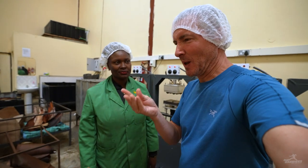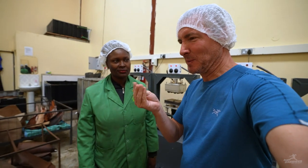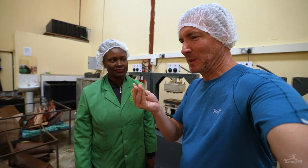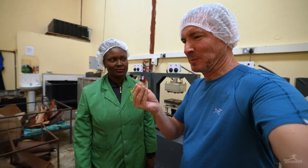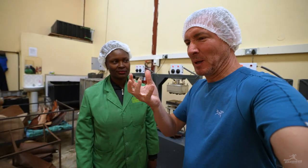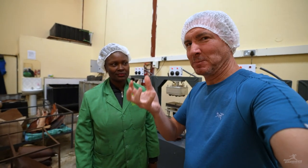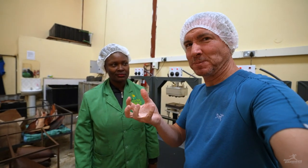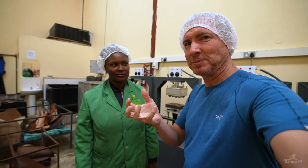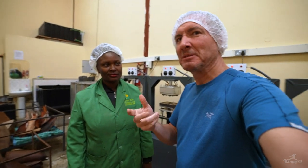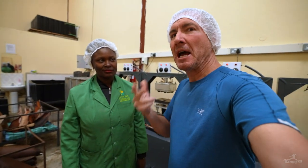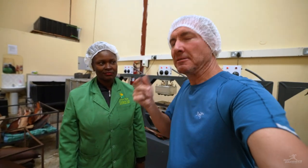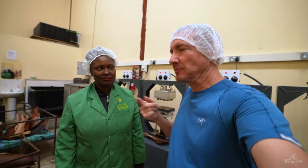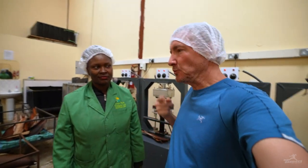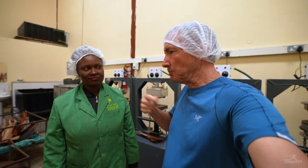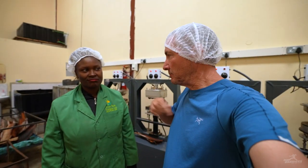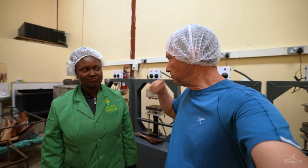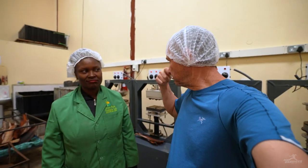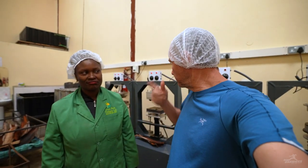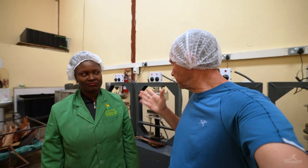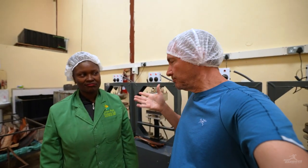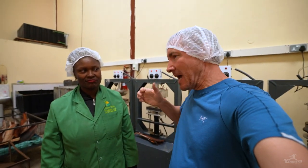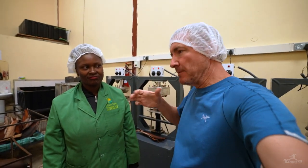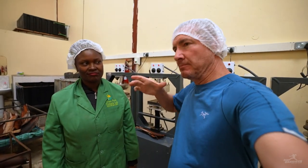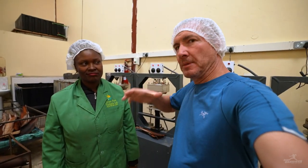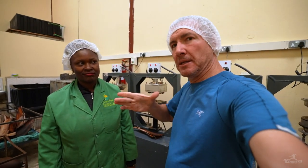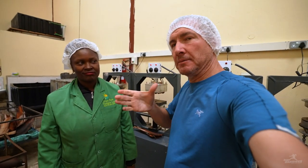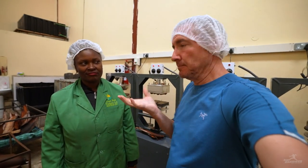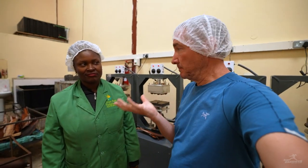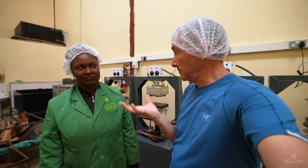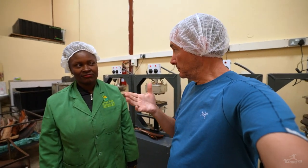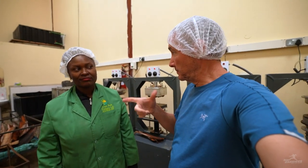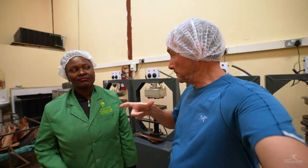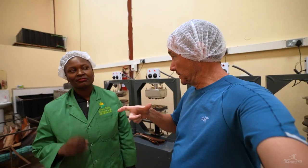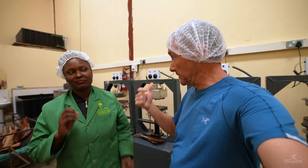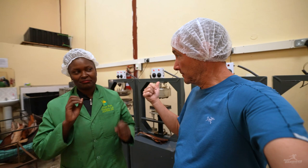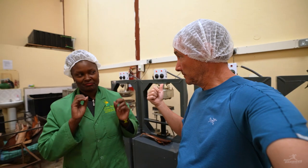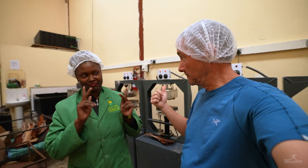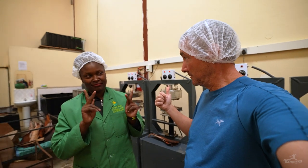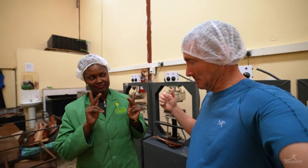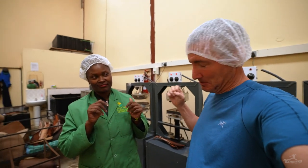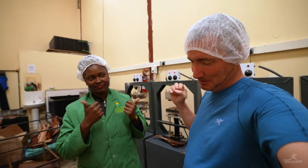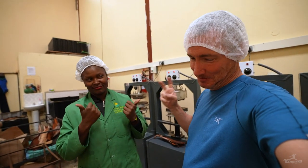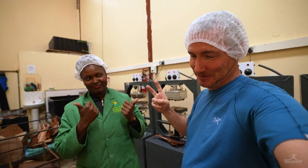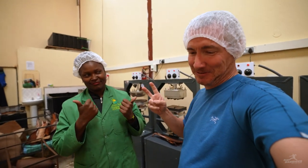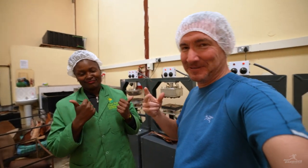Wow, it's soft and heavy. We saw the spoons, now can you show us how you make plates? Okay, sure.